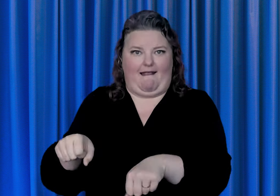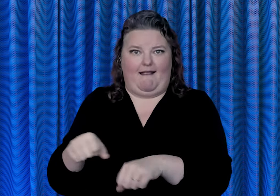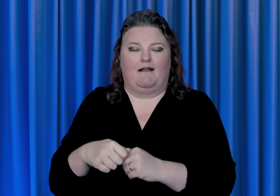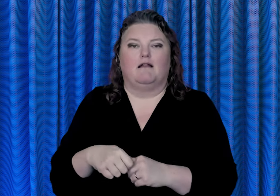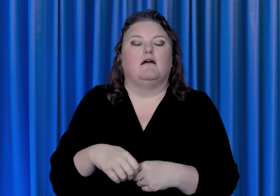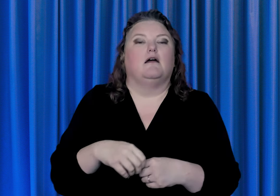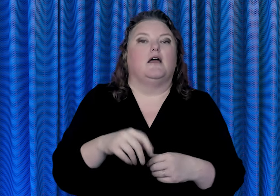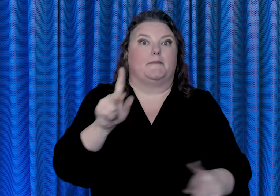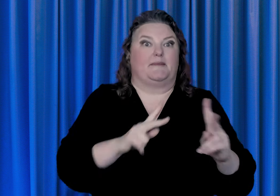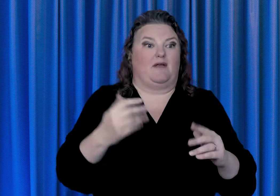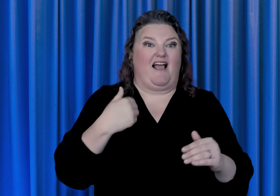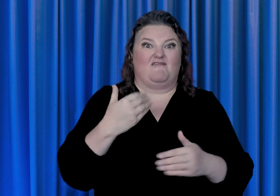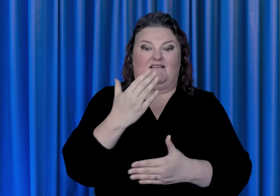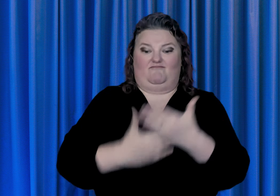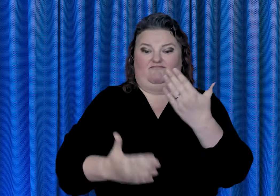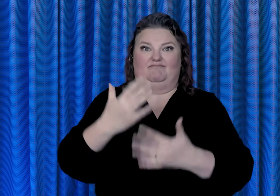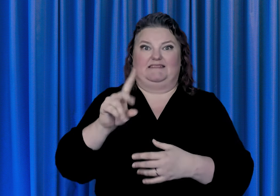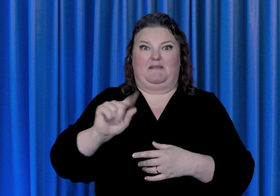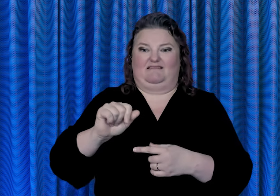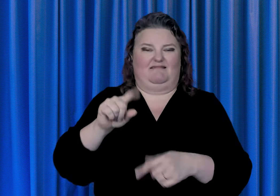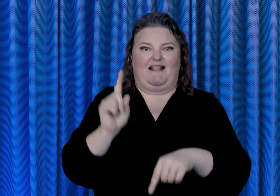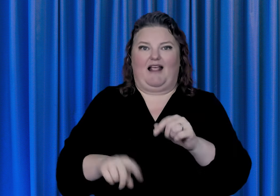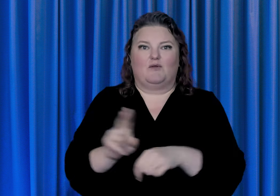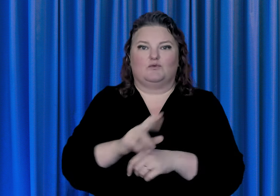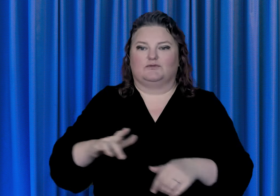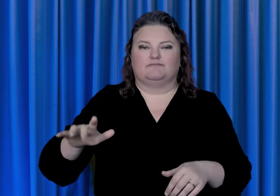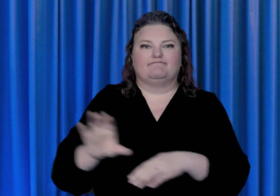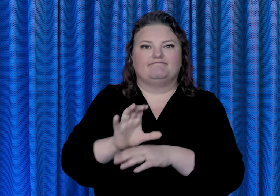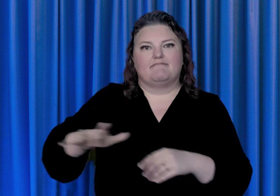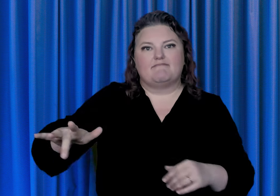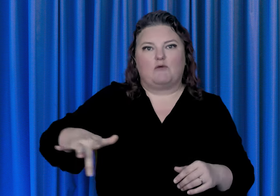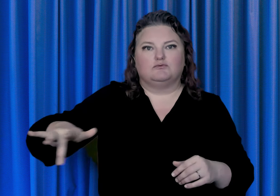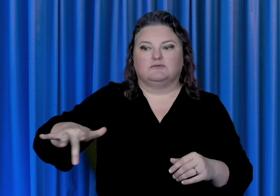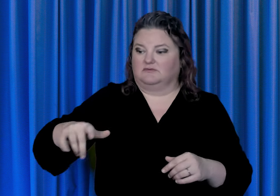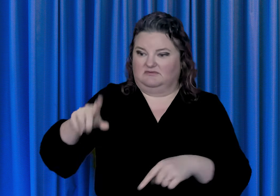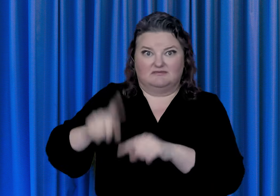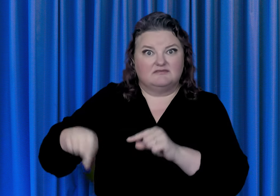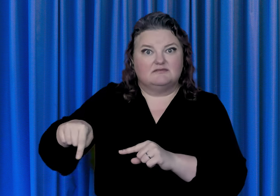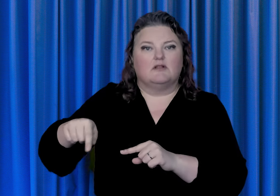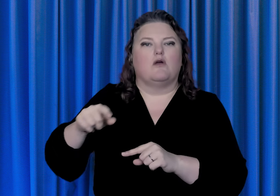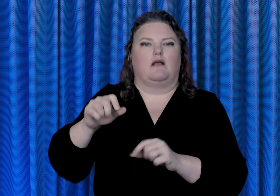manual disabilities affecting their ability to use a mouse to access web information about